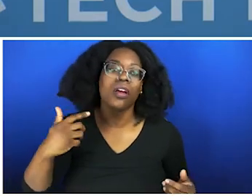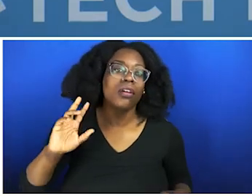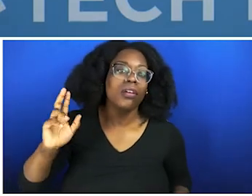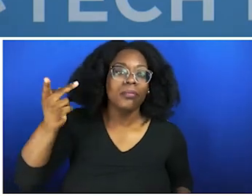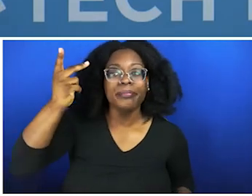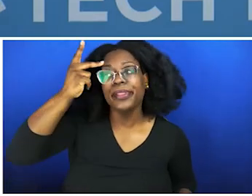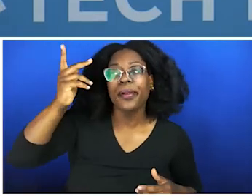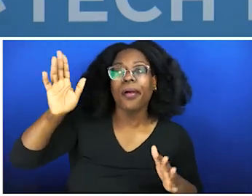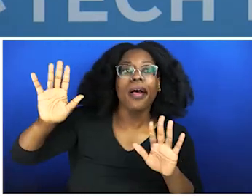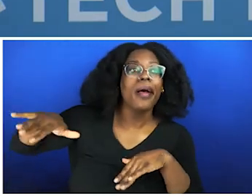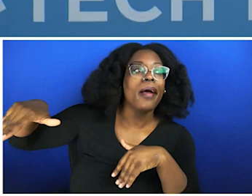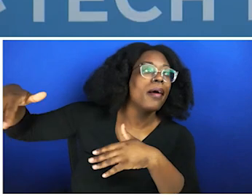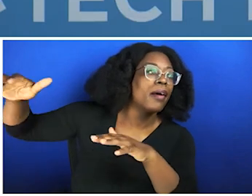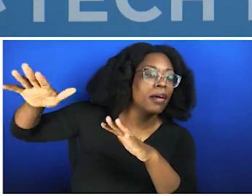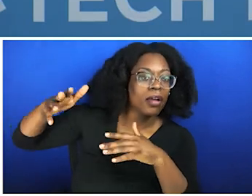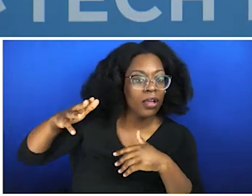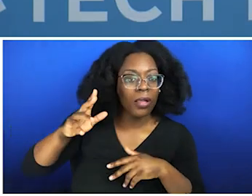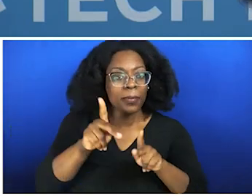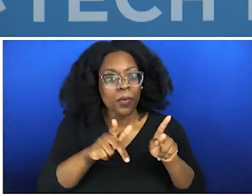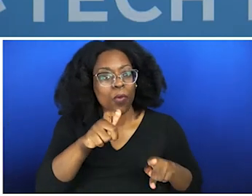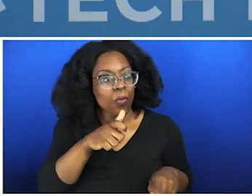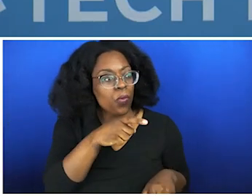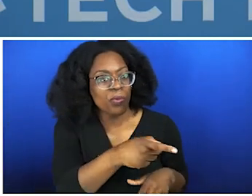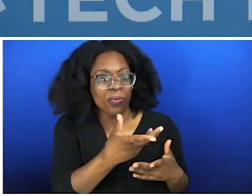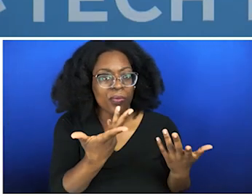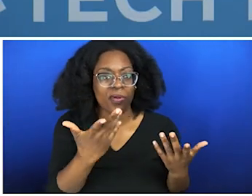from privilege, that don't have to live in the slums, that don't have to live in the